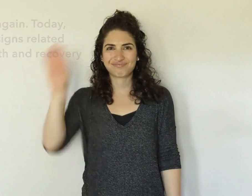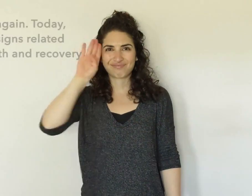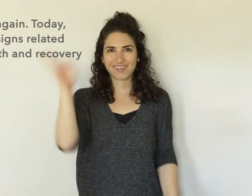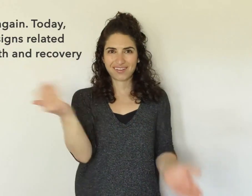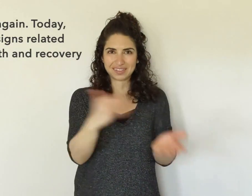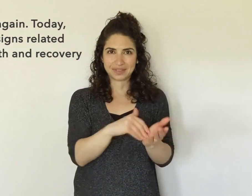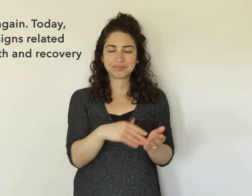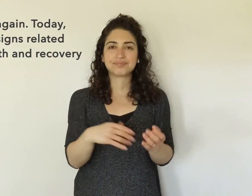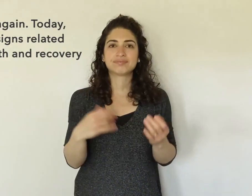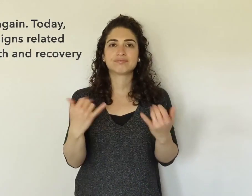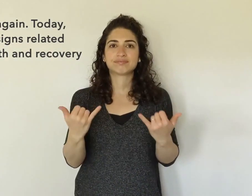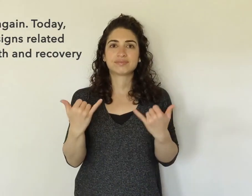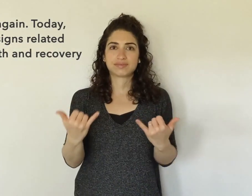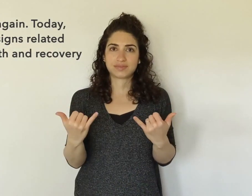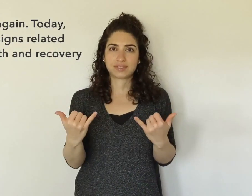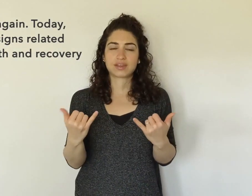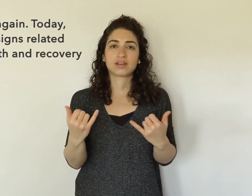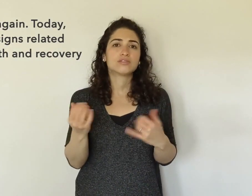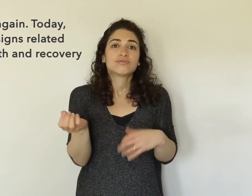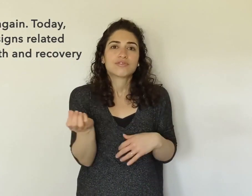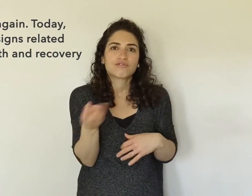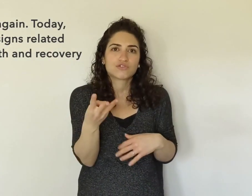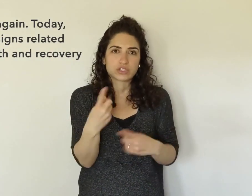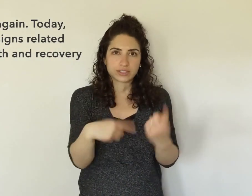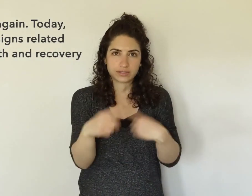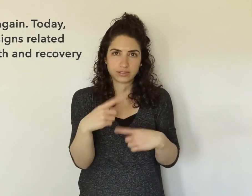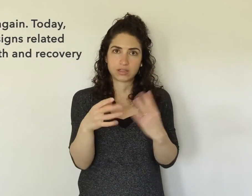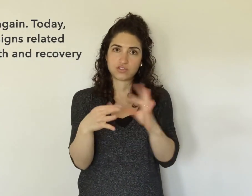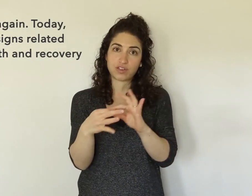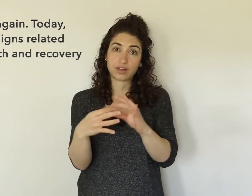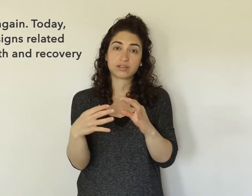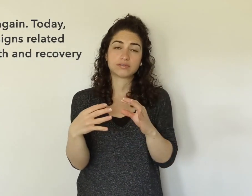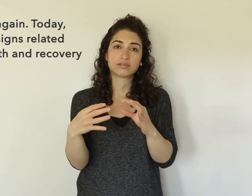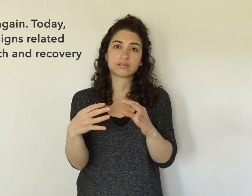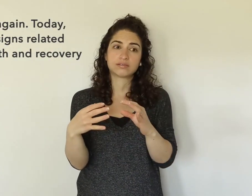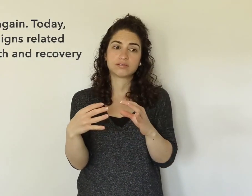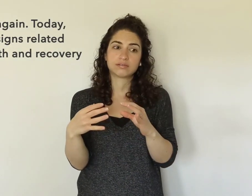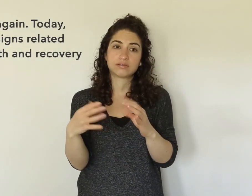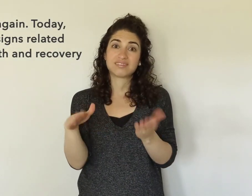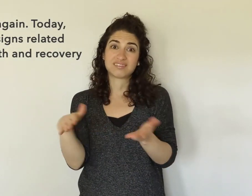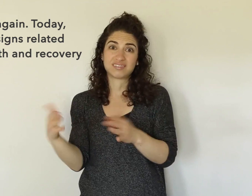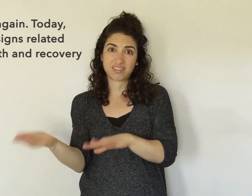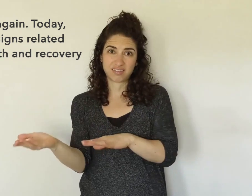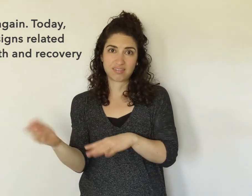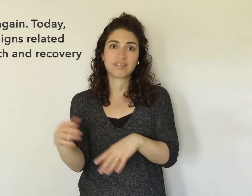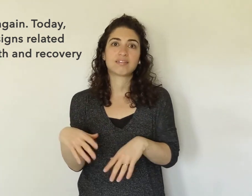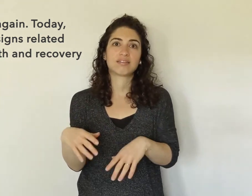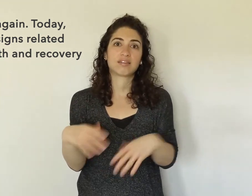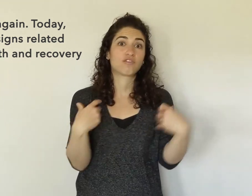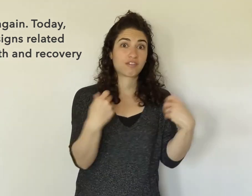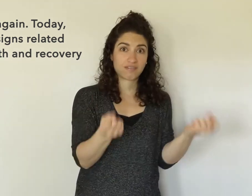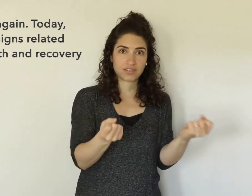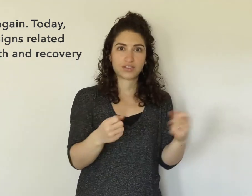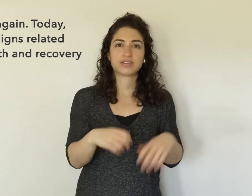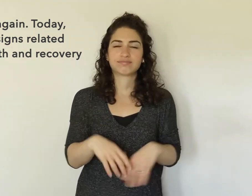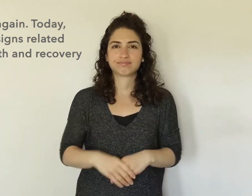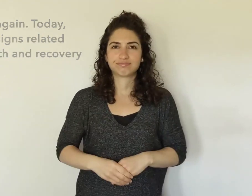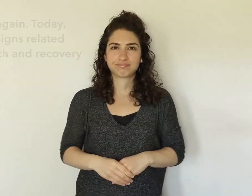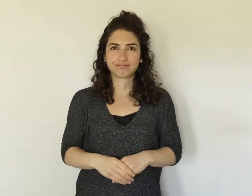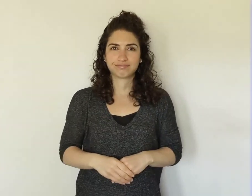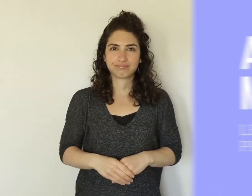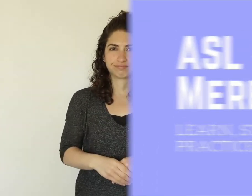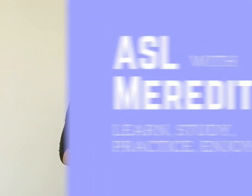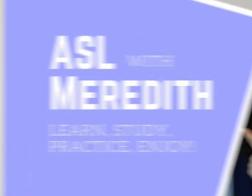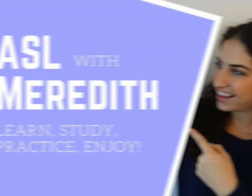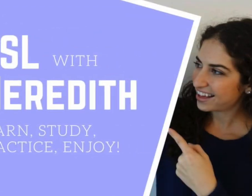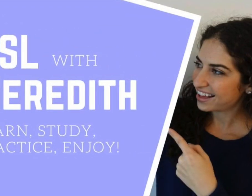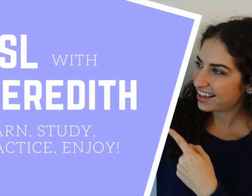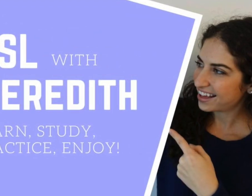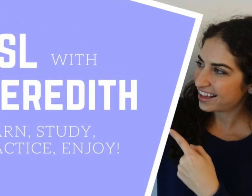Hello again. Today a few signs related to death and recovery.